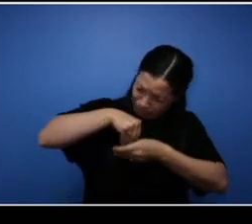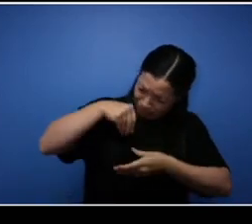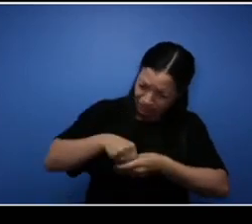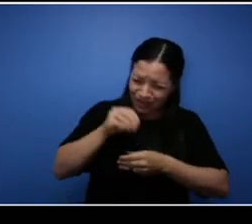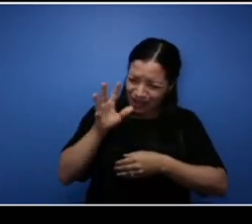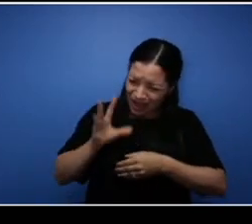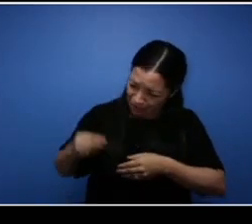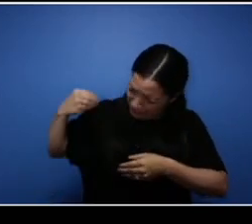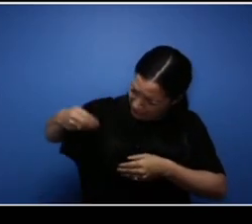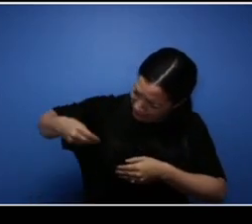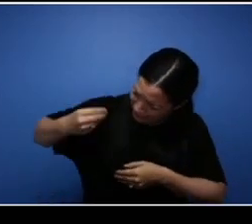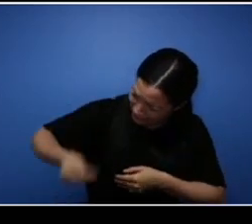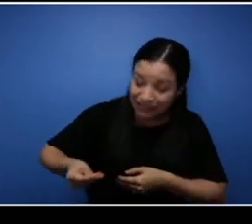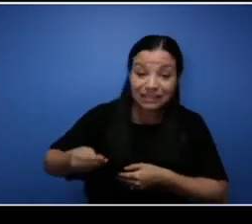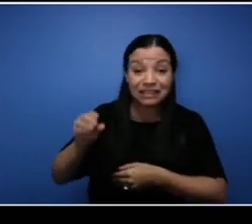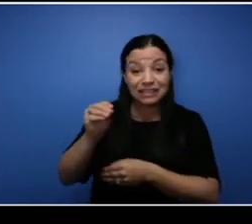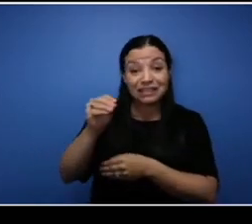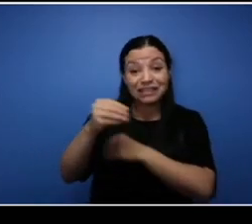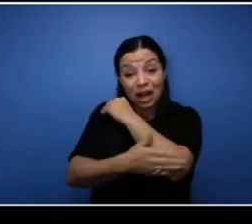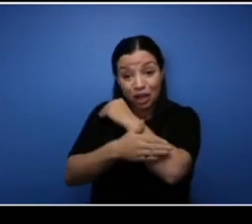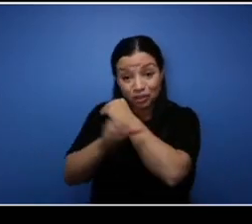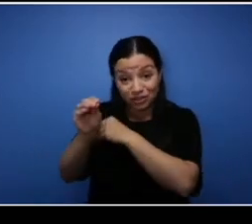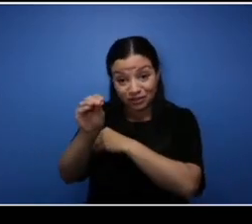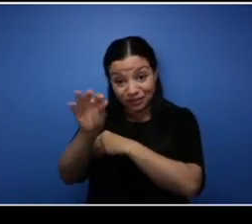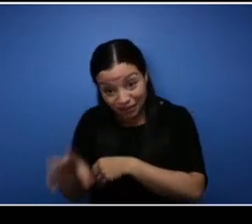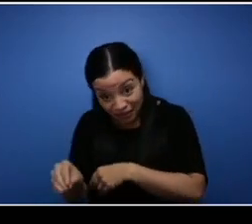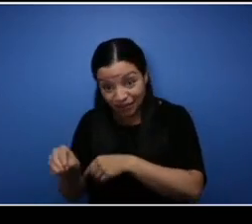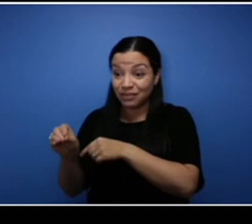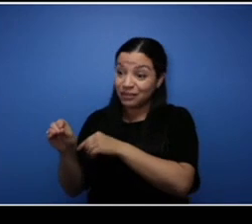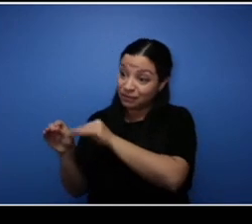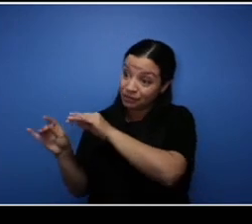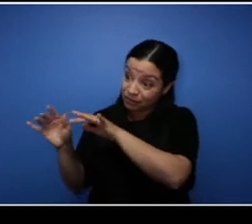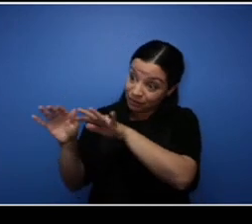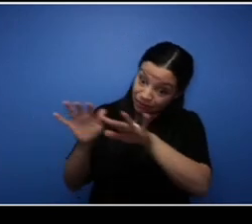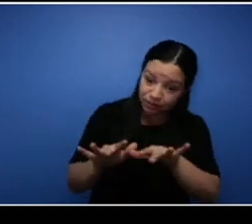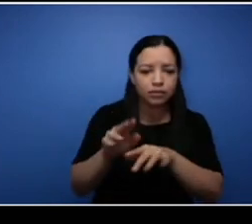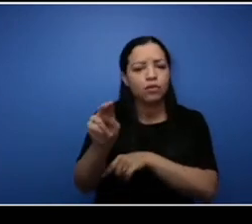descent from the shores of Africa to the shores of Nova Scotia. We know we have more than